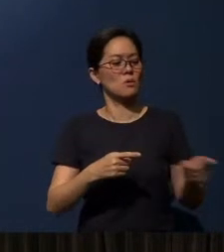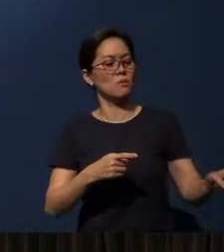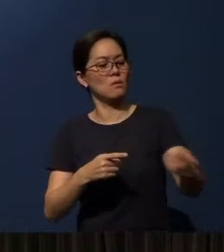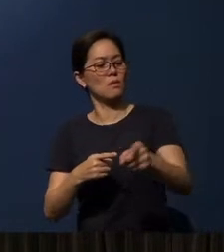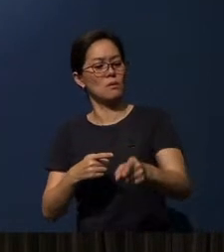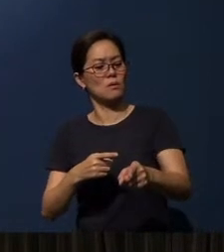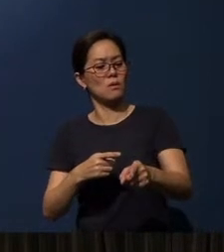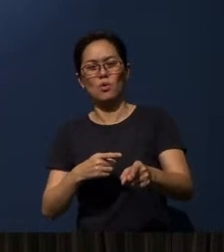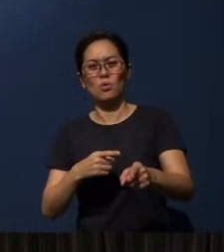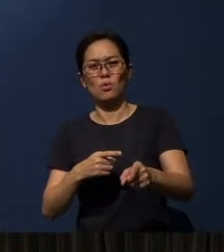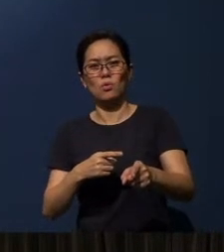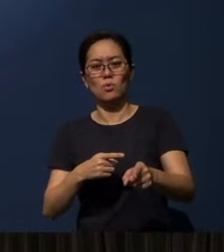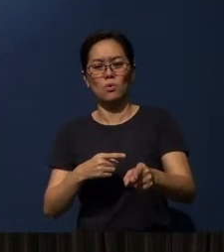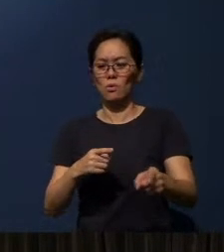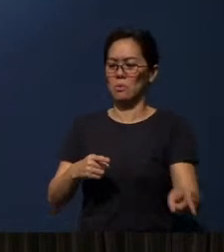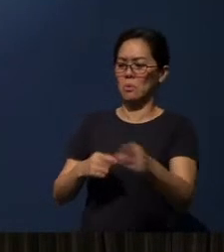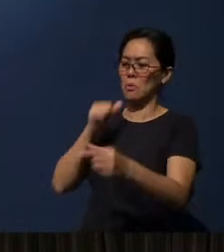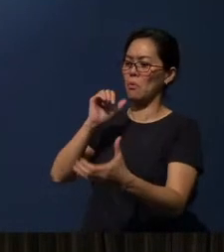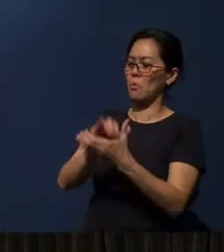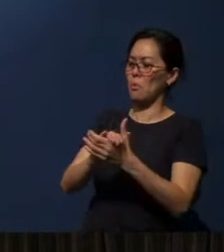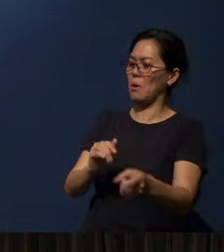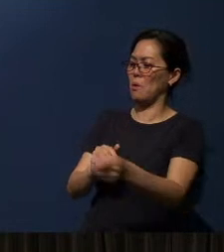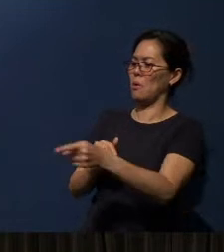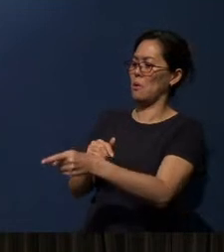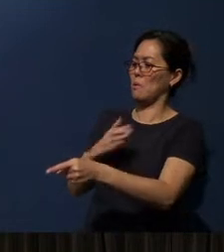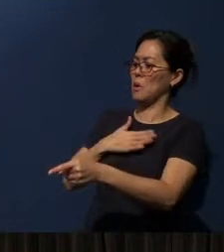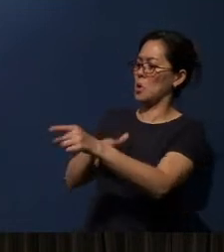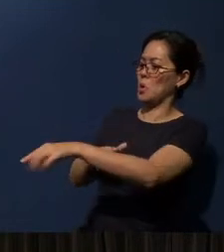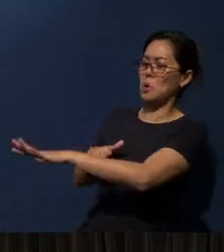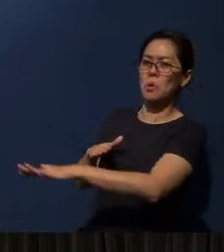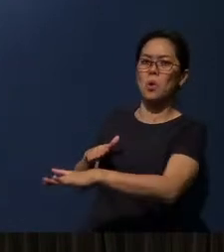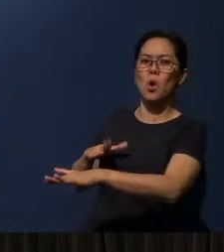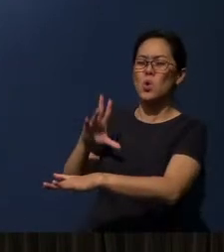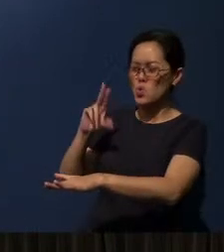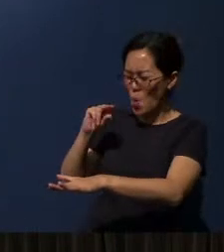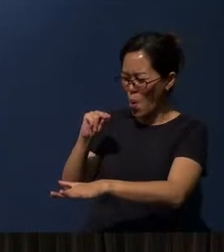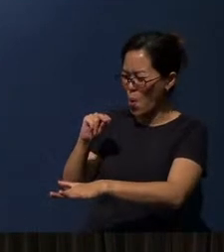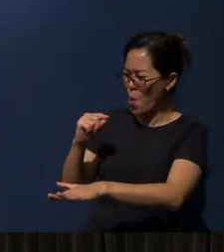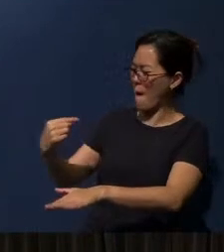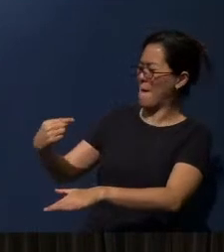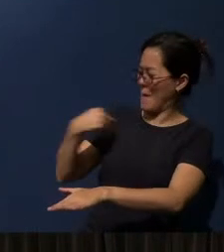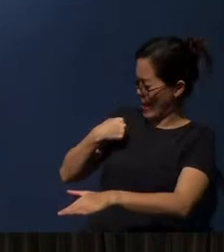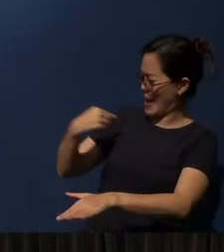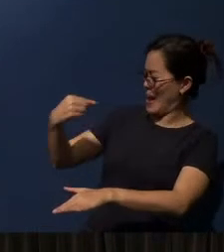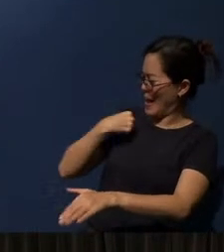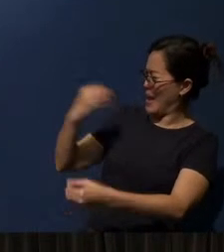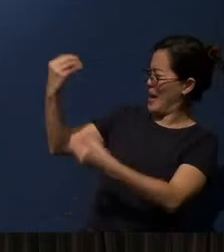Okay, not about my wife, or not about my children, it’s talking to me. Make it personal.